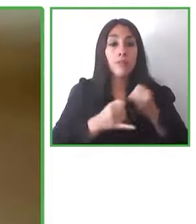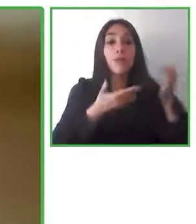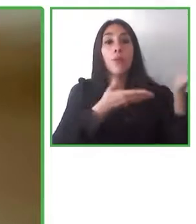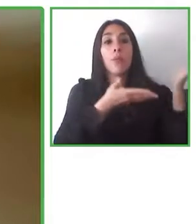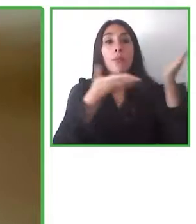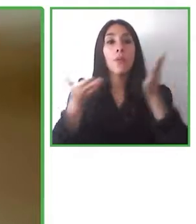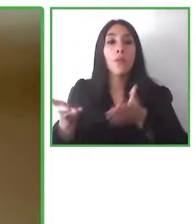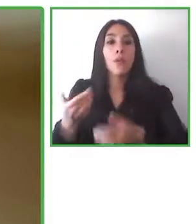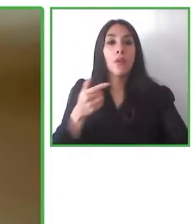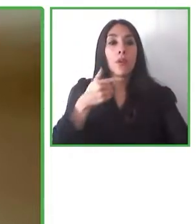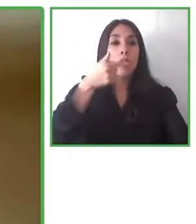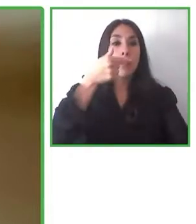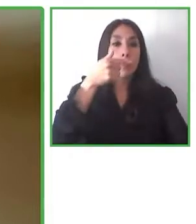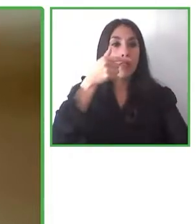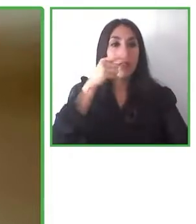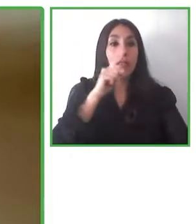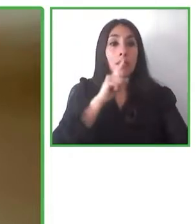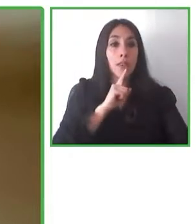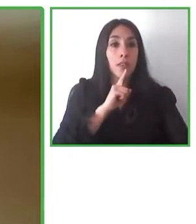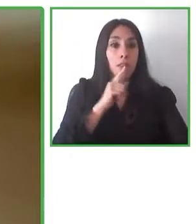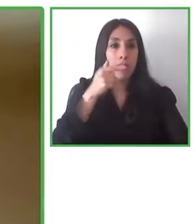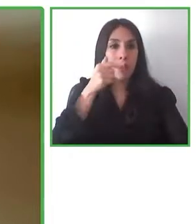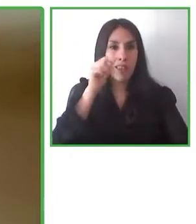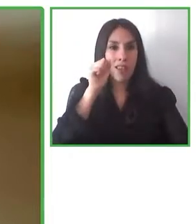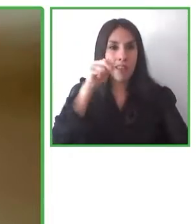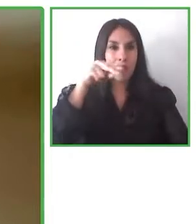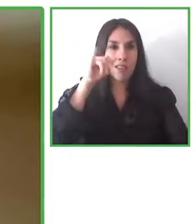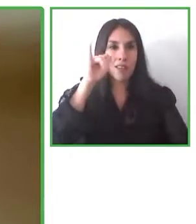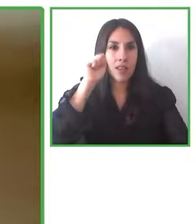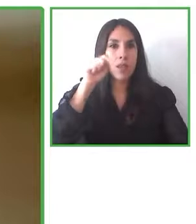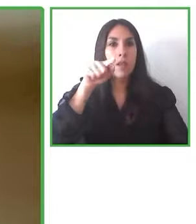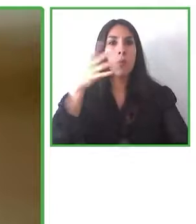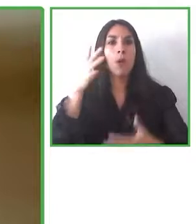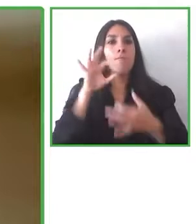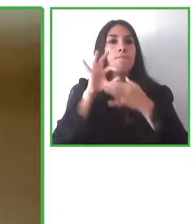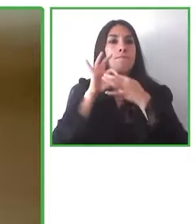We are going to give a warm welcome to Stephan Leblois he is the